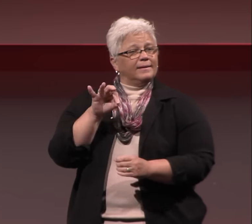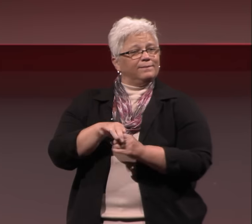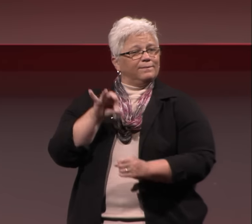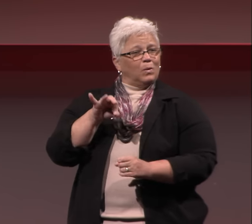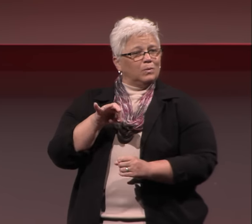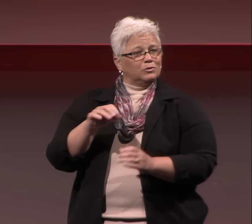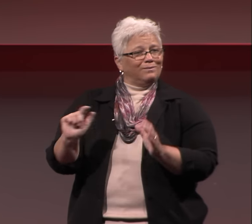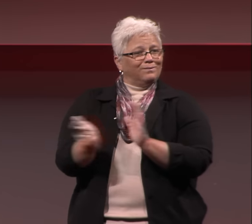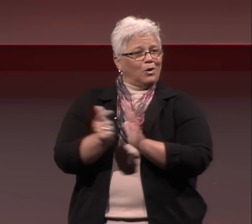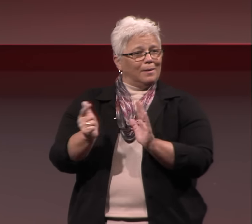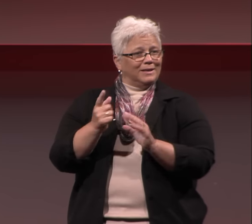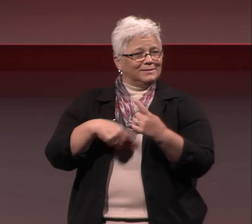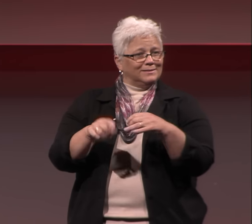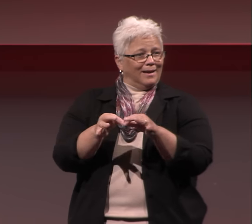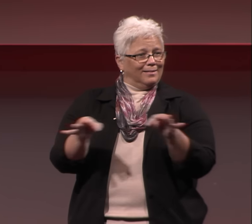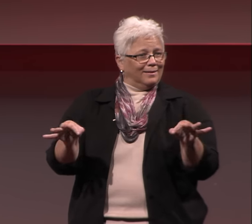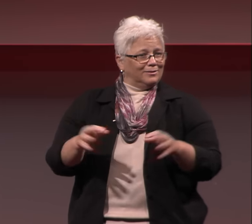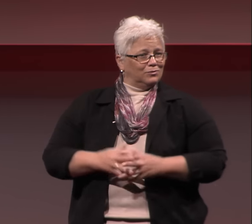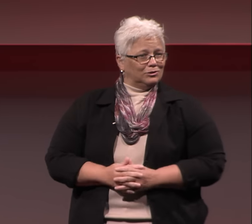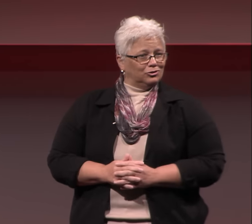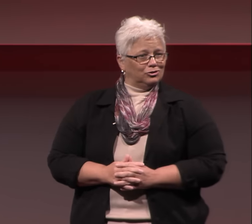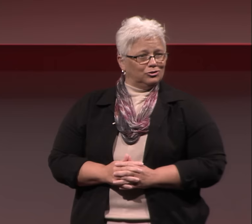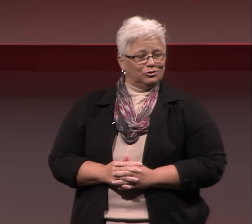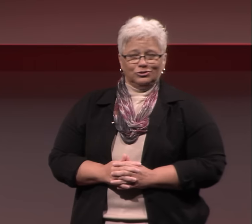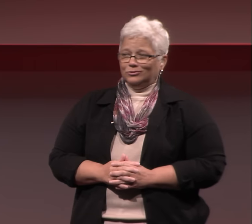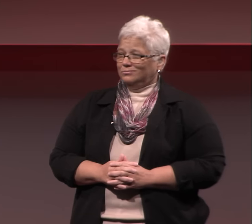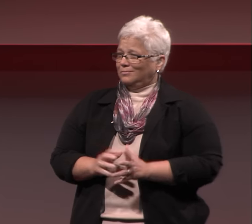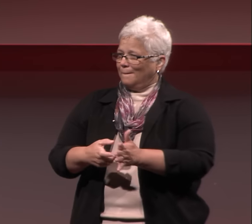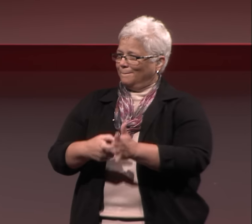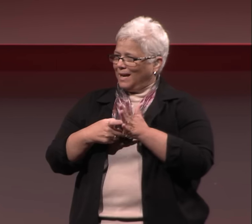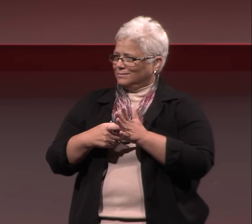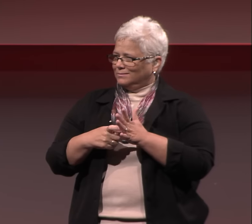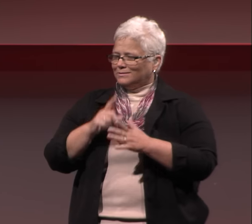There, the delegates voted to forbid sign language,